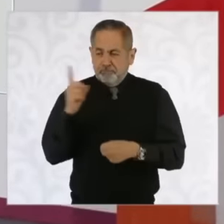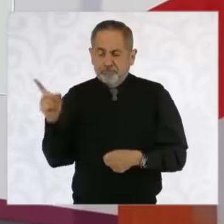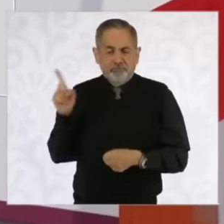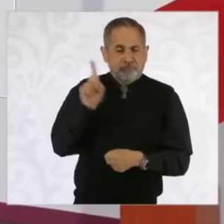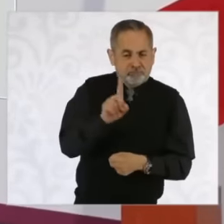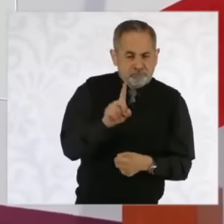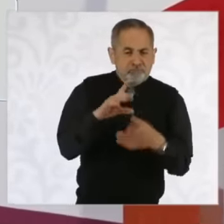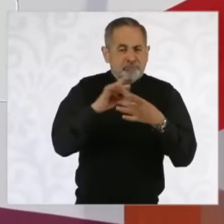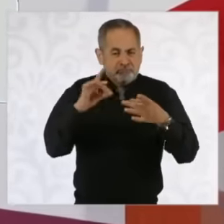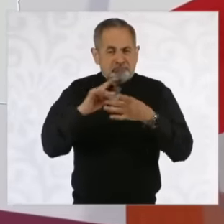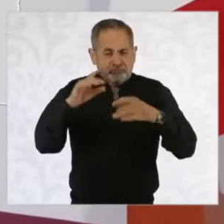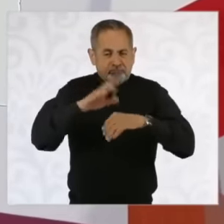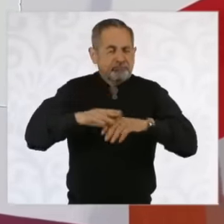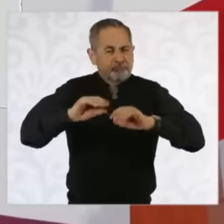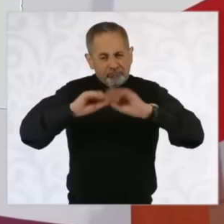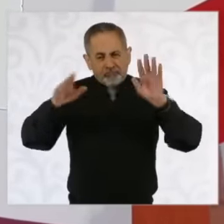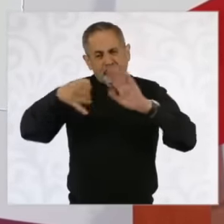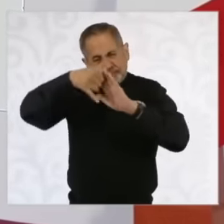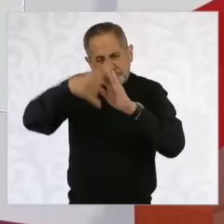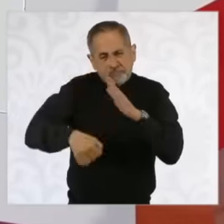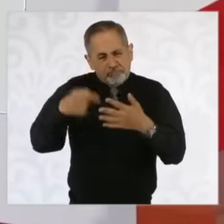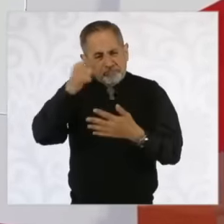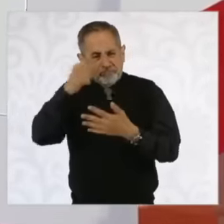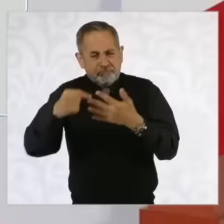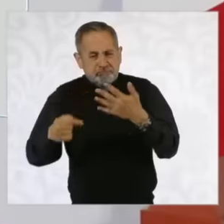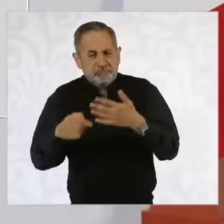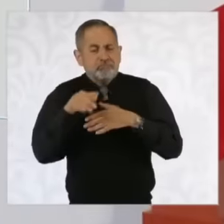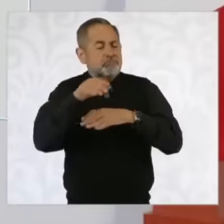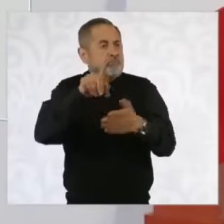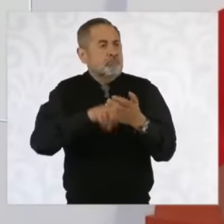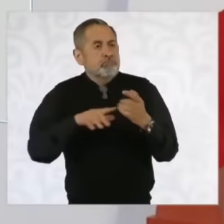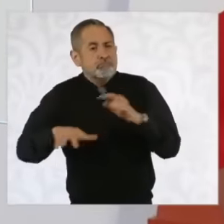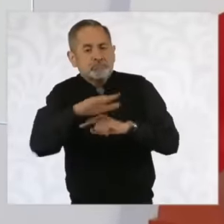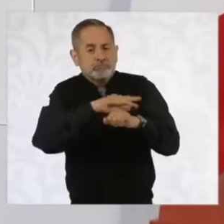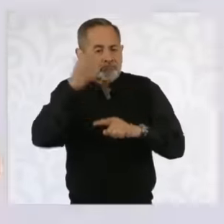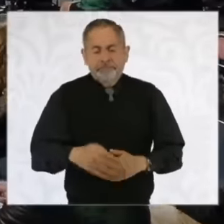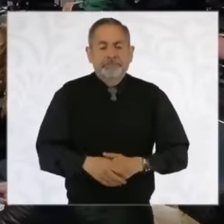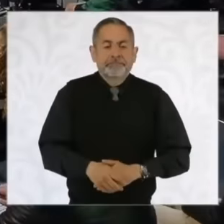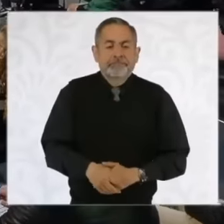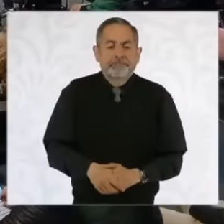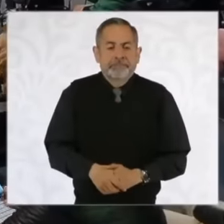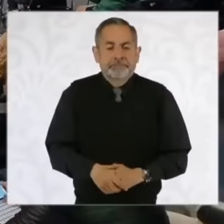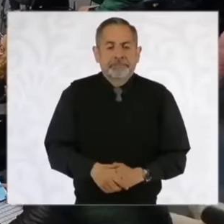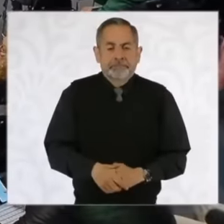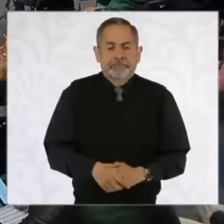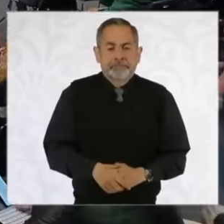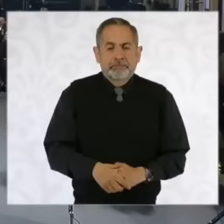information can be given about the case of Sinaloa and other entities of the Republic Good morning, doctor,